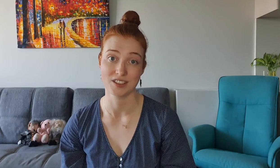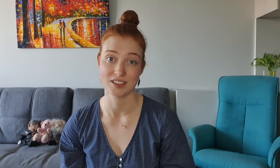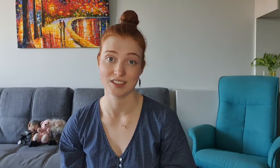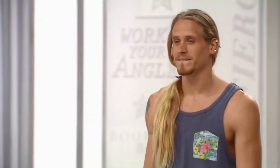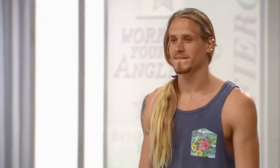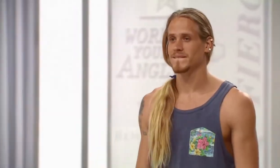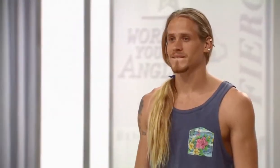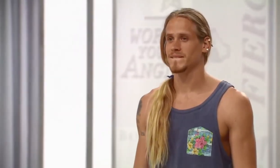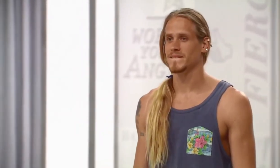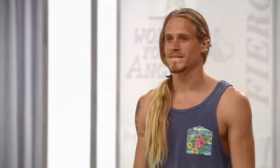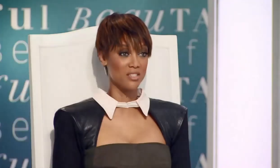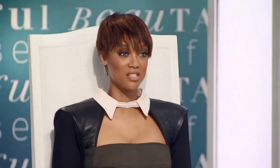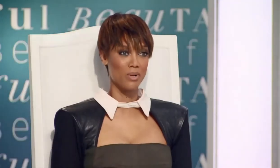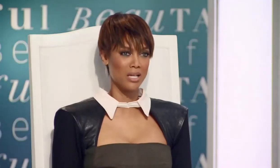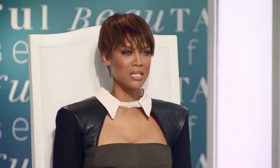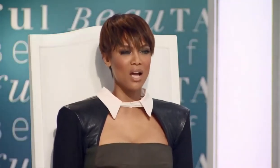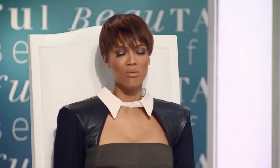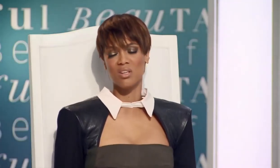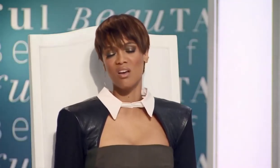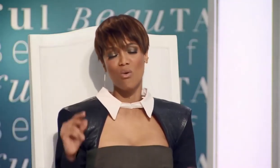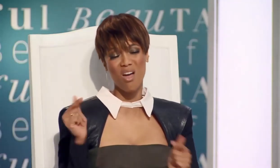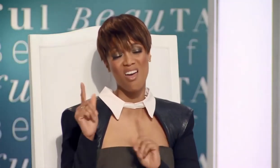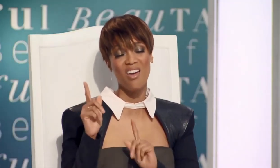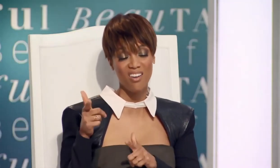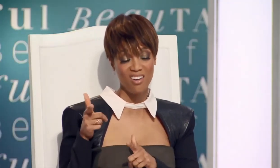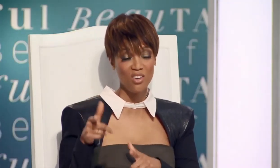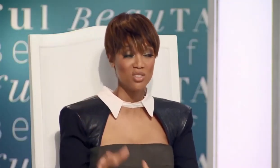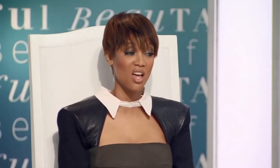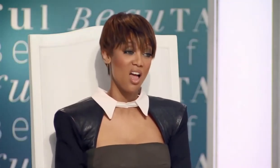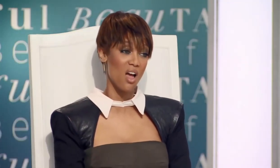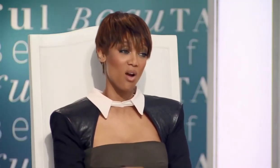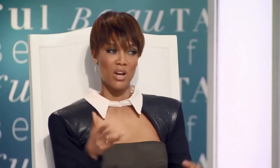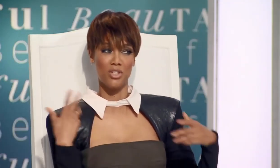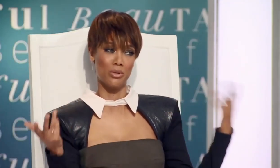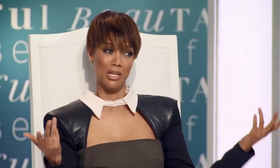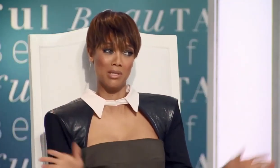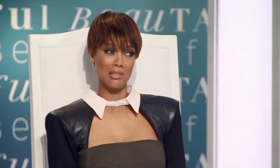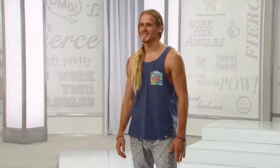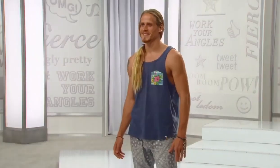Wow, you're something coming in here just being like "Tyra, yo, hey, Yu Tsai, whatever your name is"